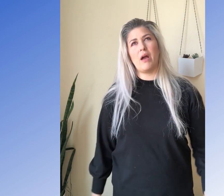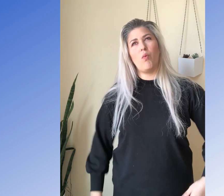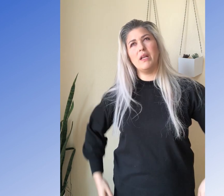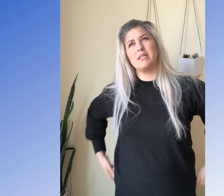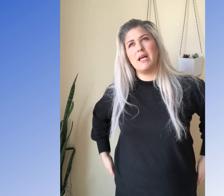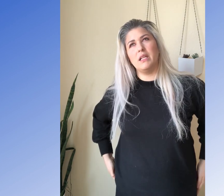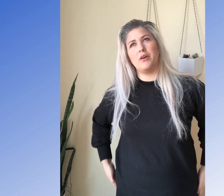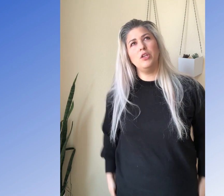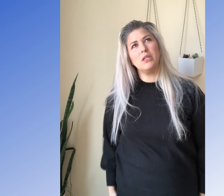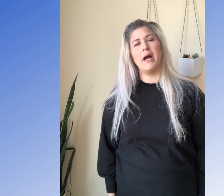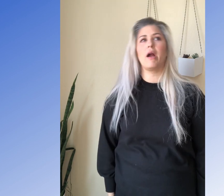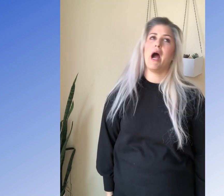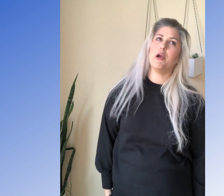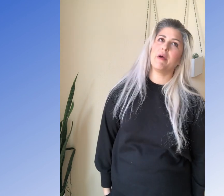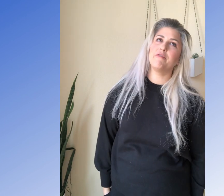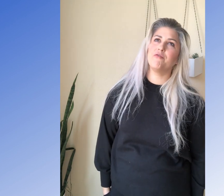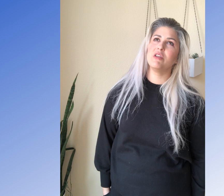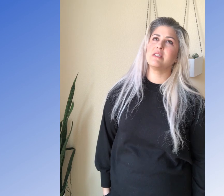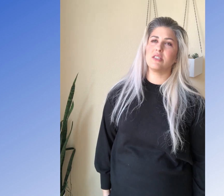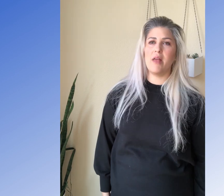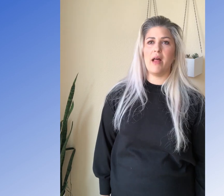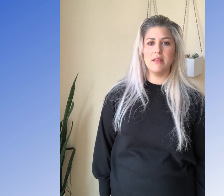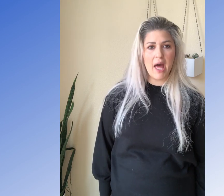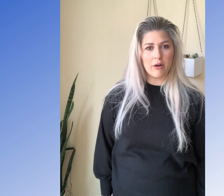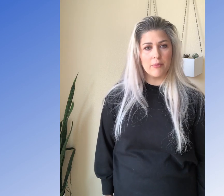now what does that letter look like? Or how do I sign that letter?